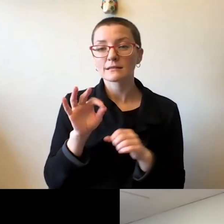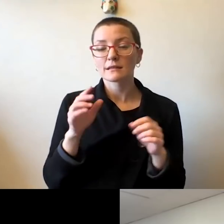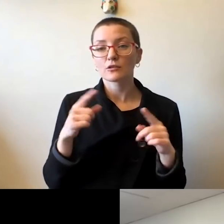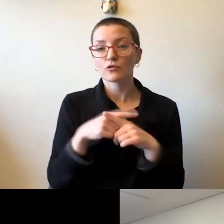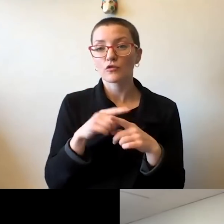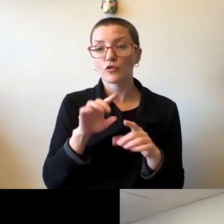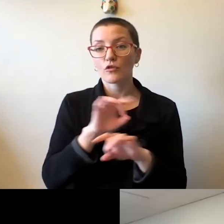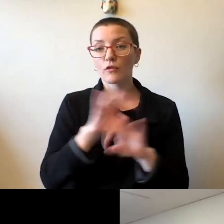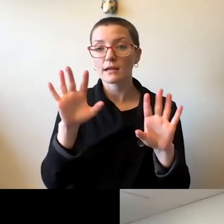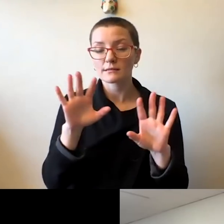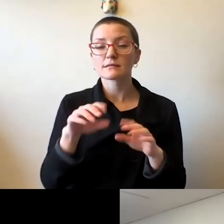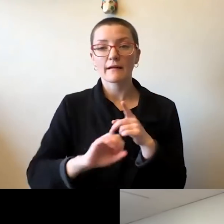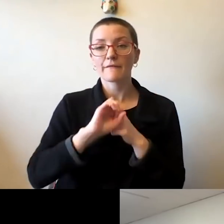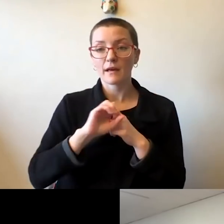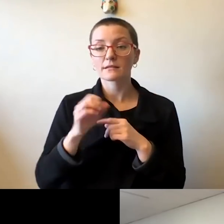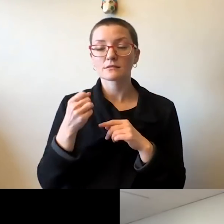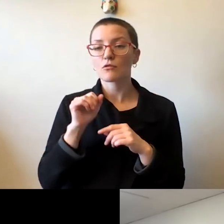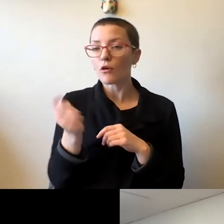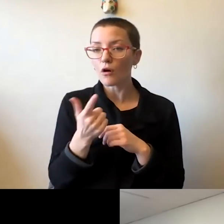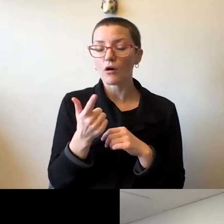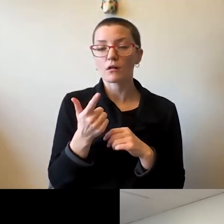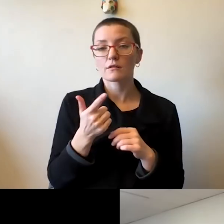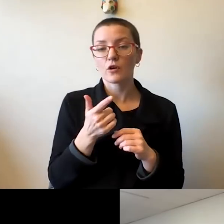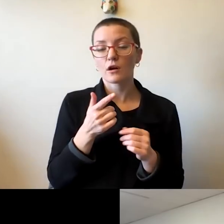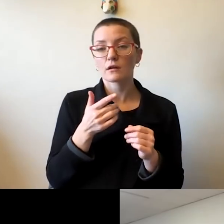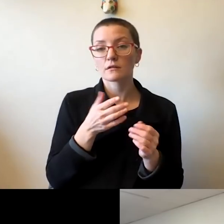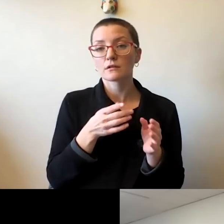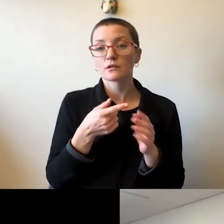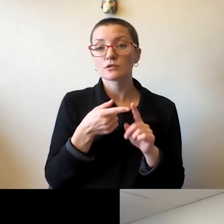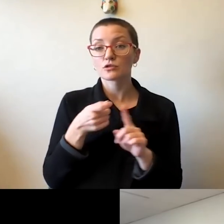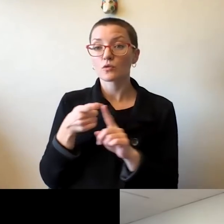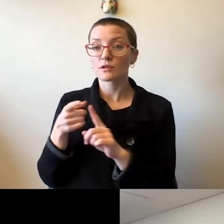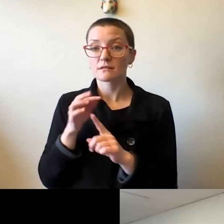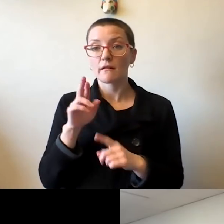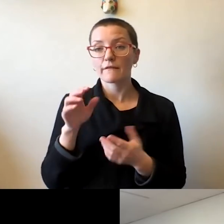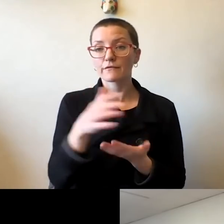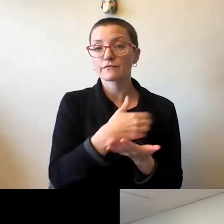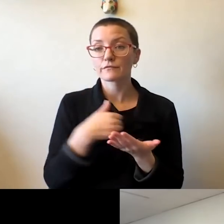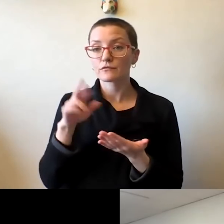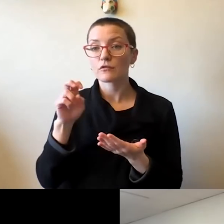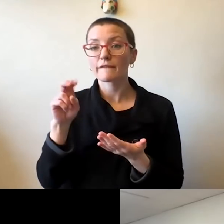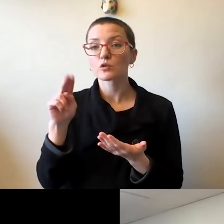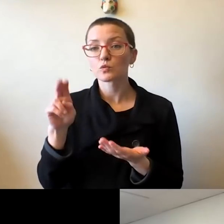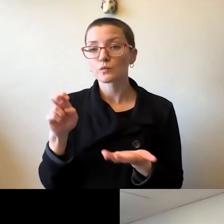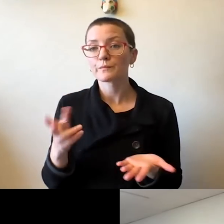sources of revenue, affects our tuition, it affects our costs for our auxiliaries.